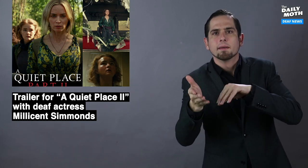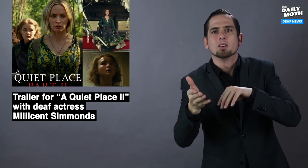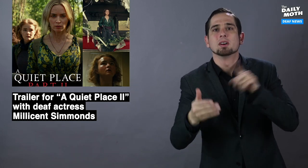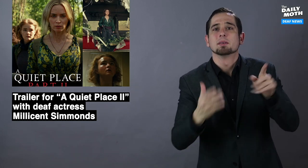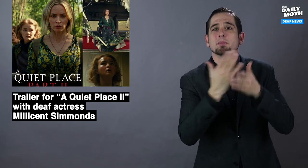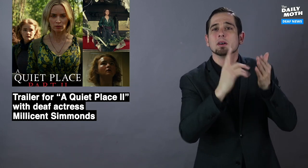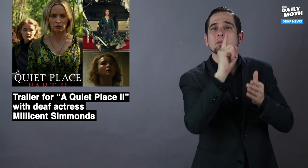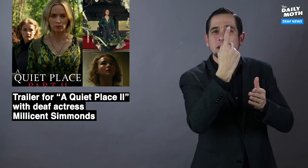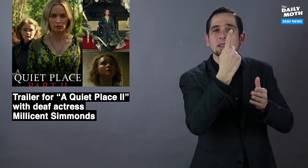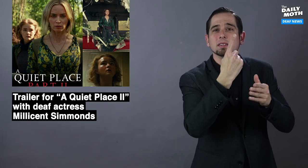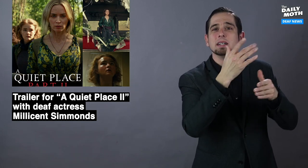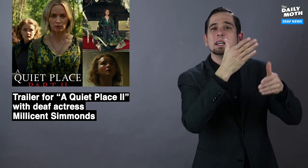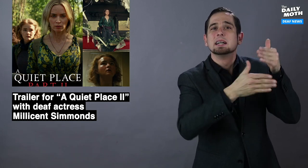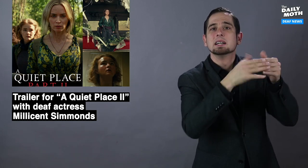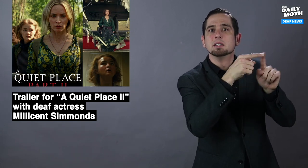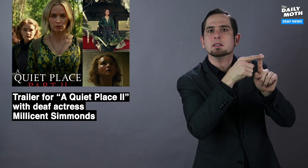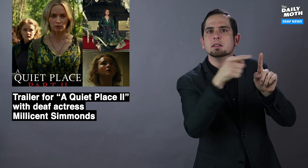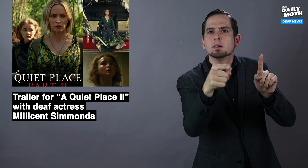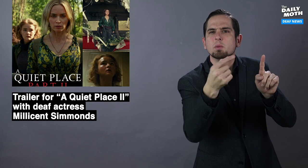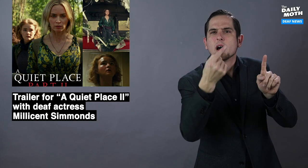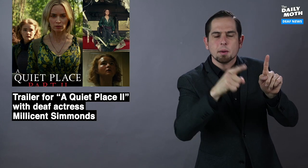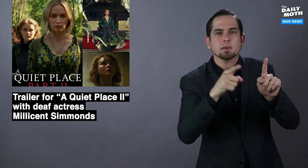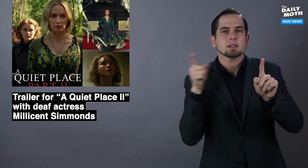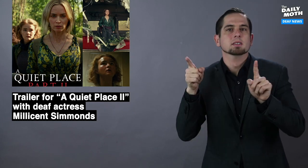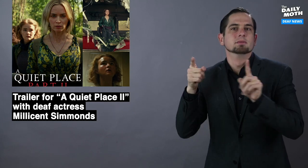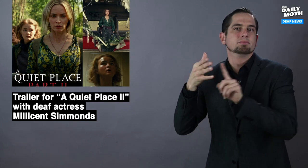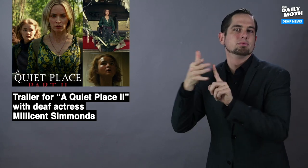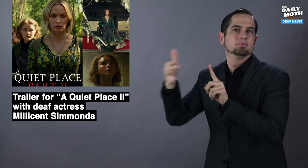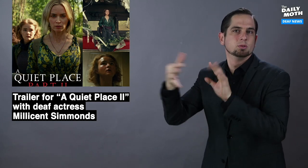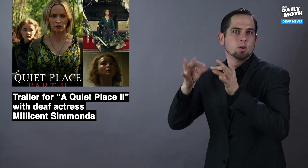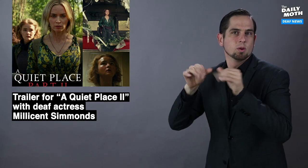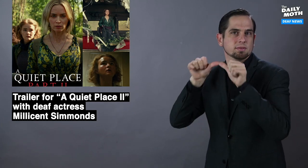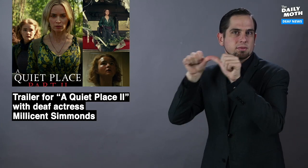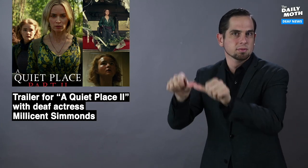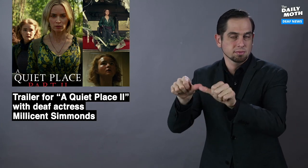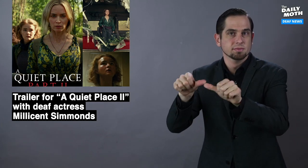the ending of the first movie.